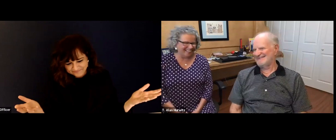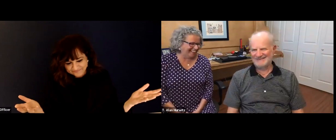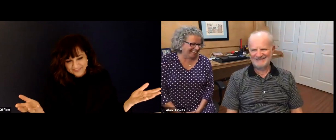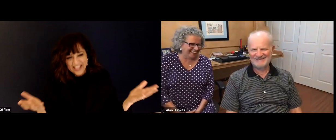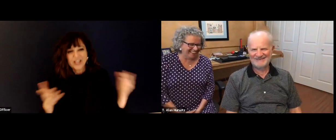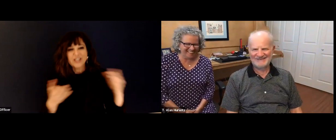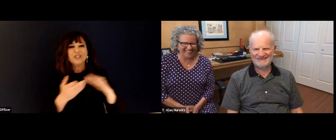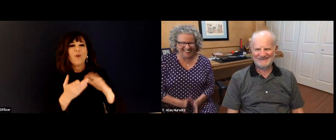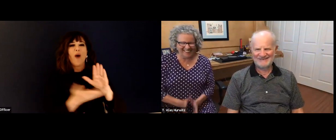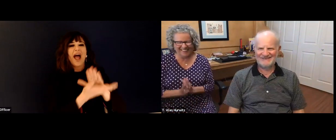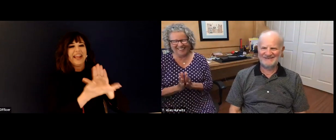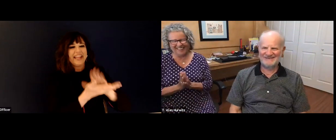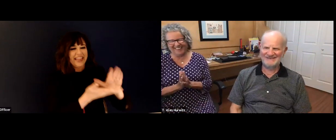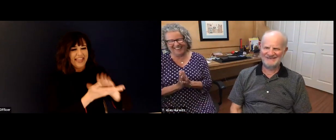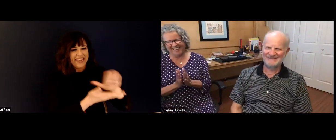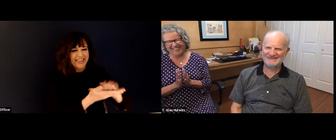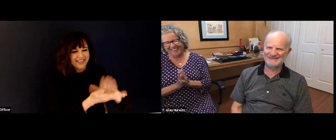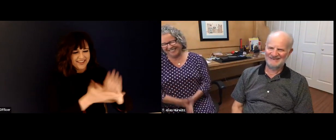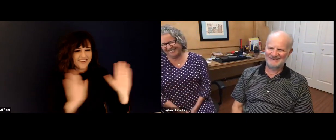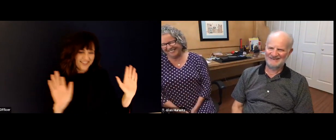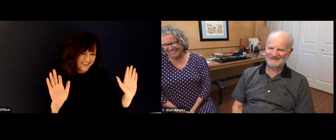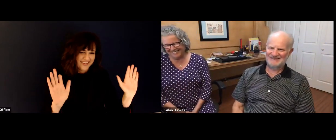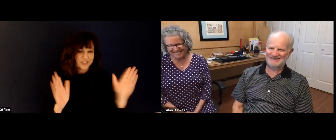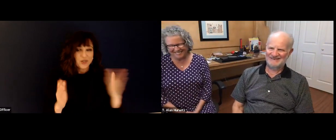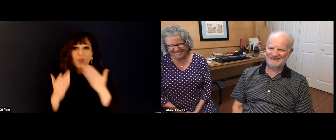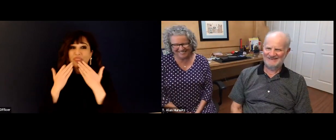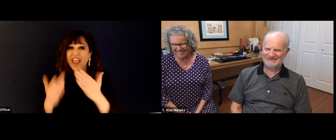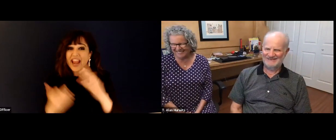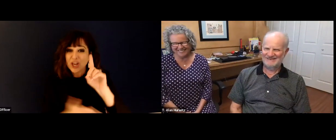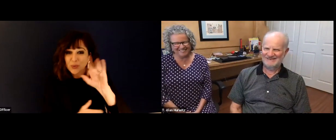cooking and he prefers to cook. And I actually burn food because